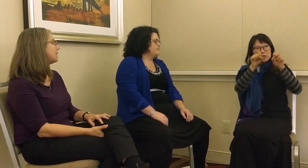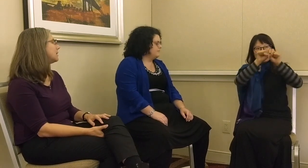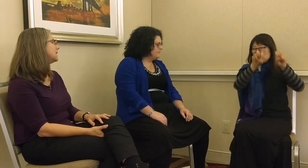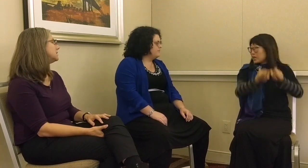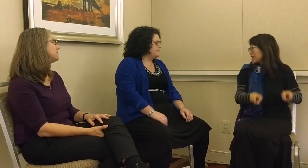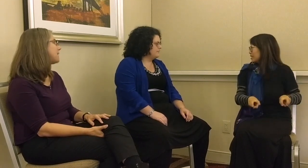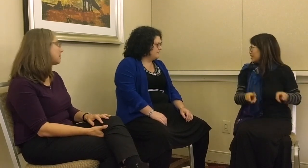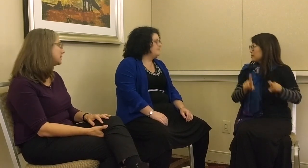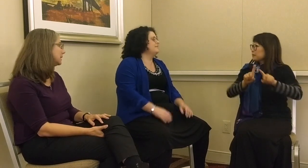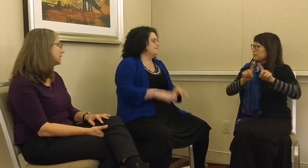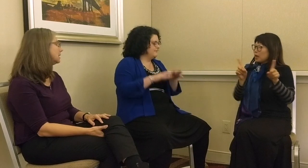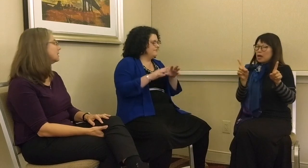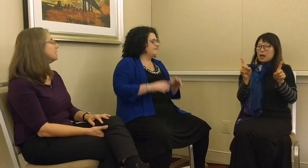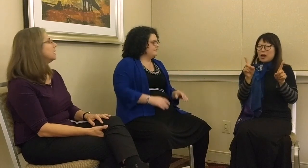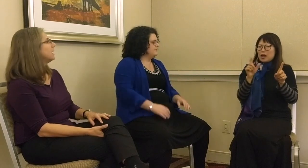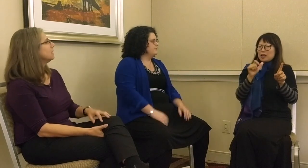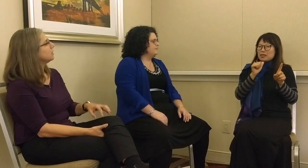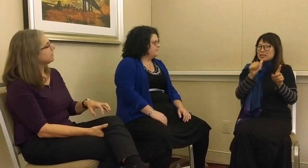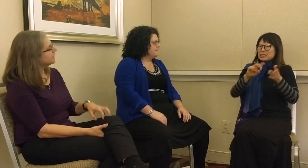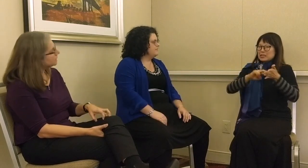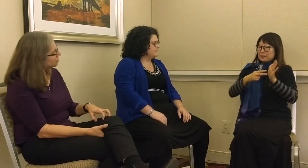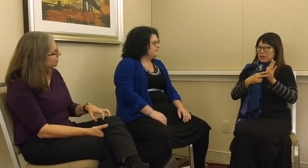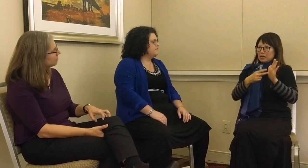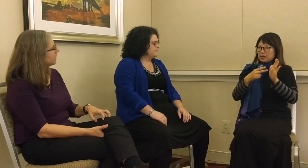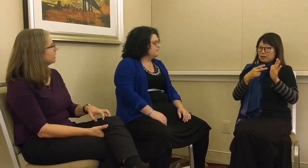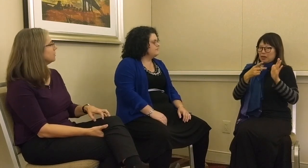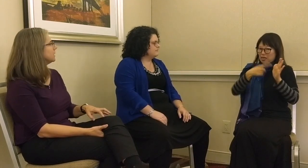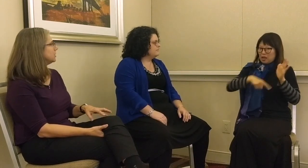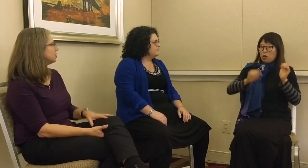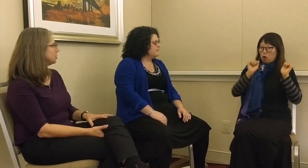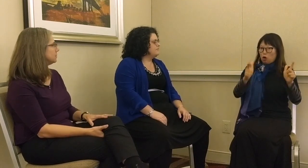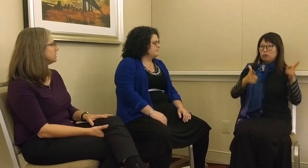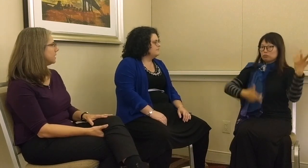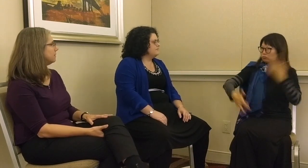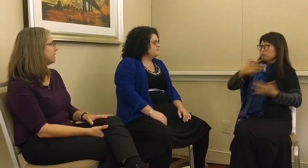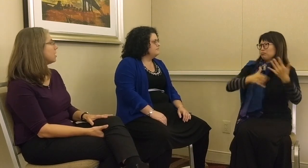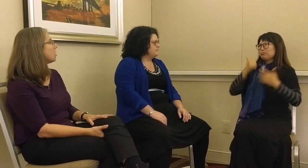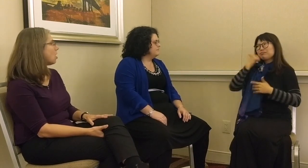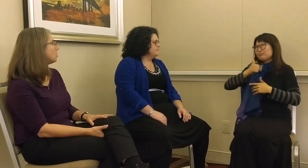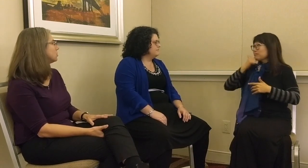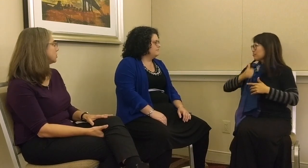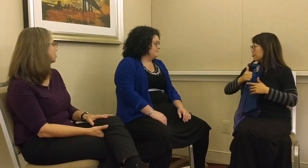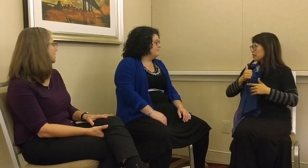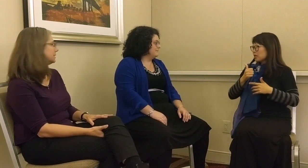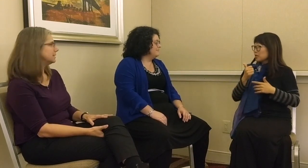analyse the family and look at the kinship and the relationships, then they are all socialising